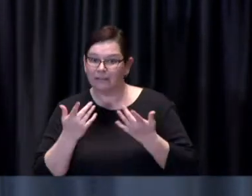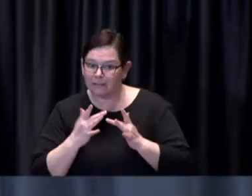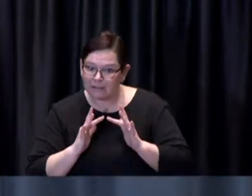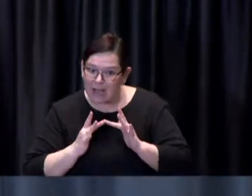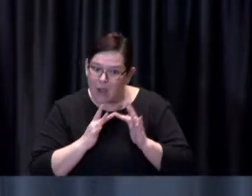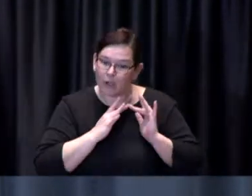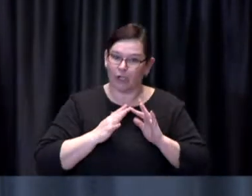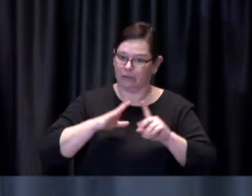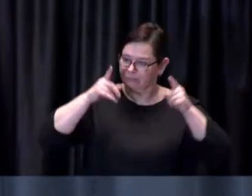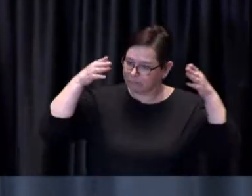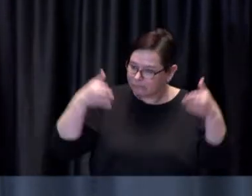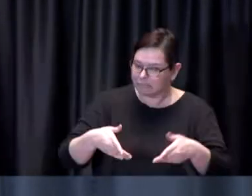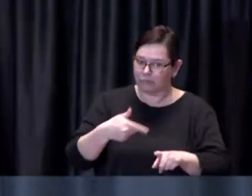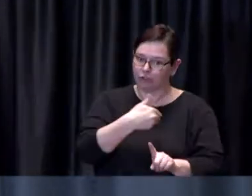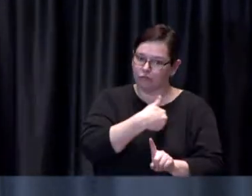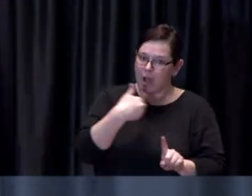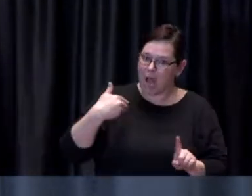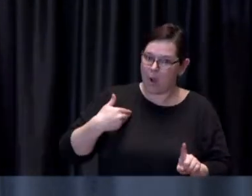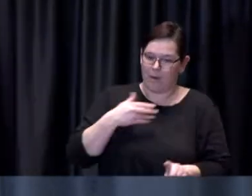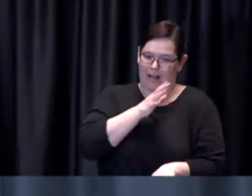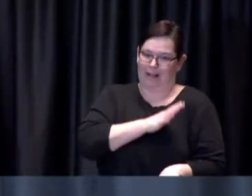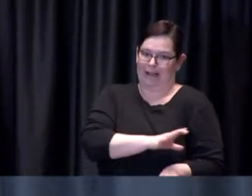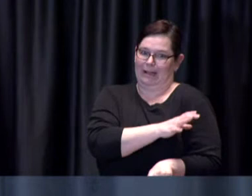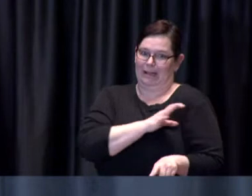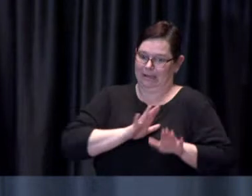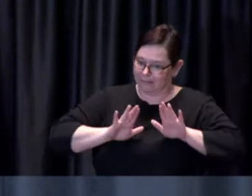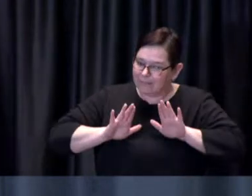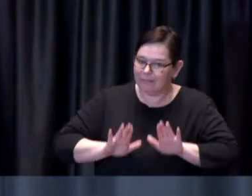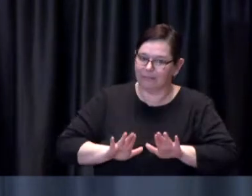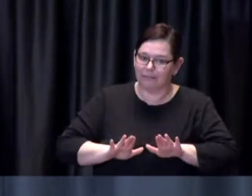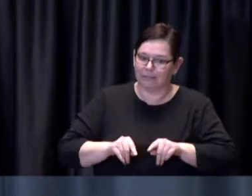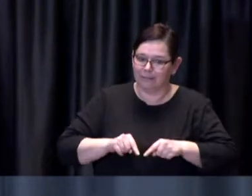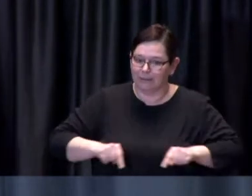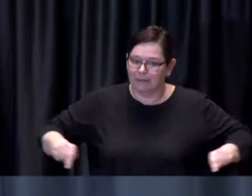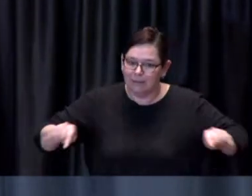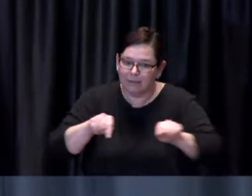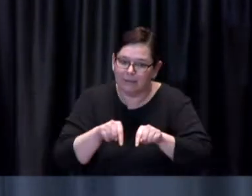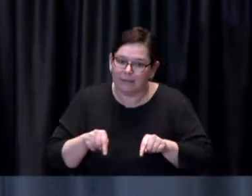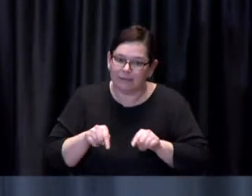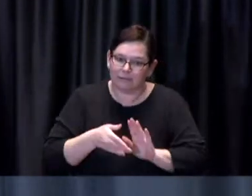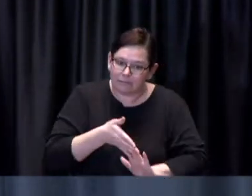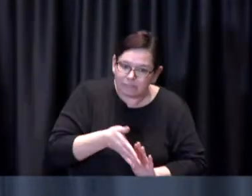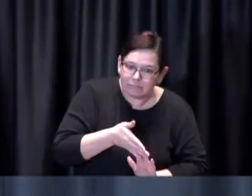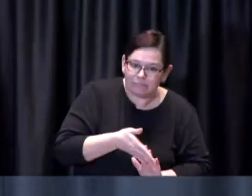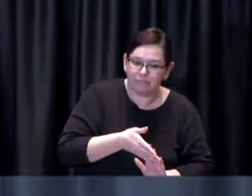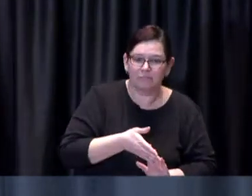Operations in all 5, city-operated clinics are running smoothly today.